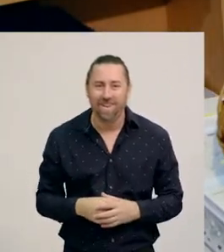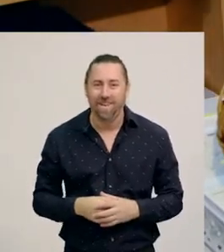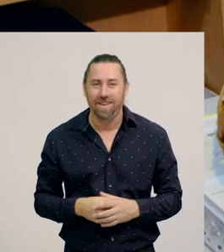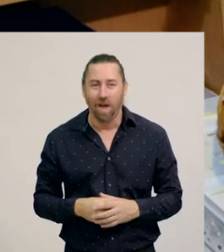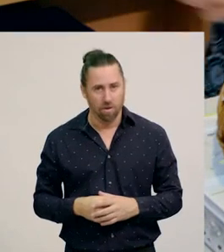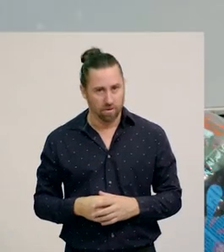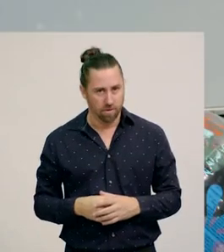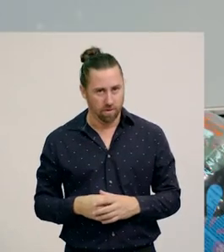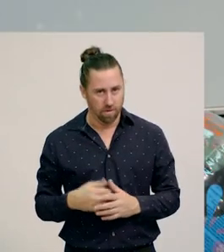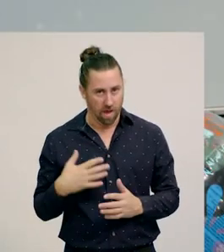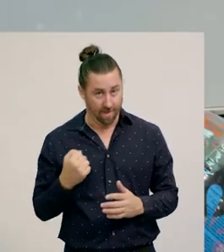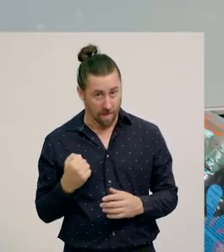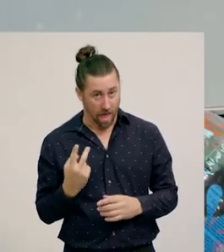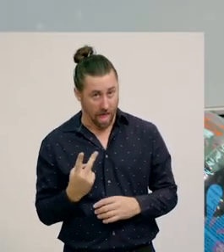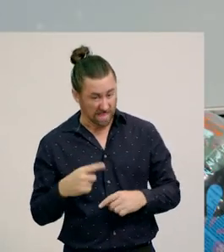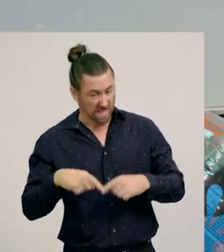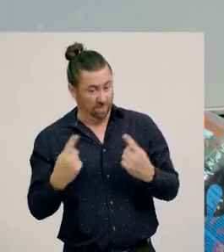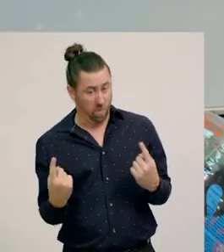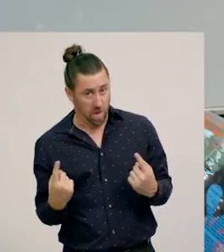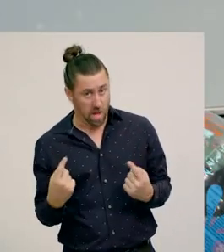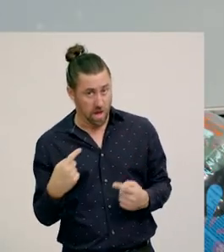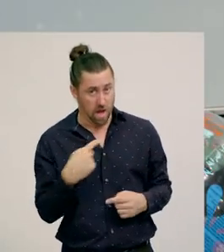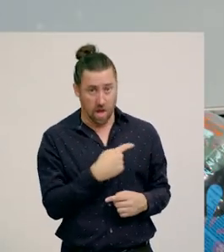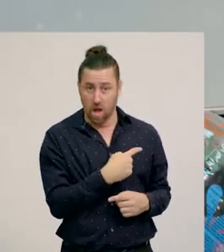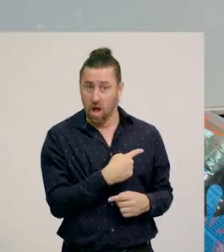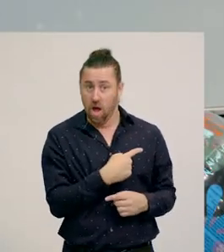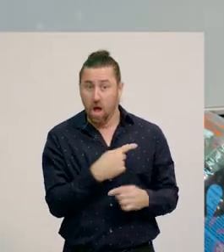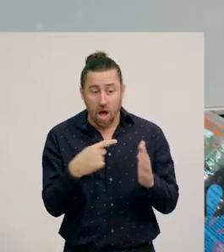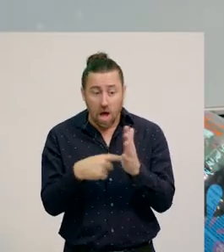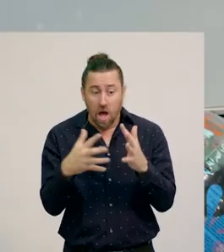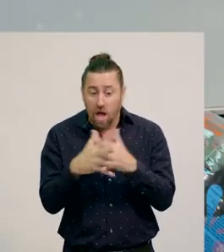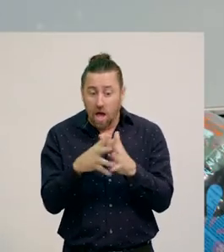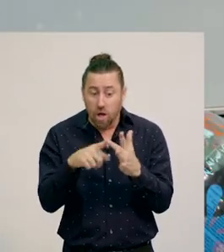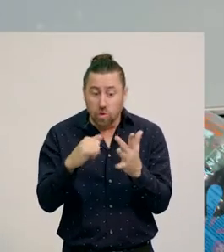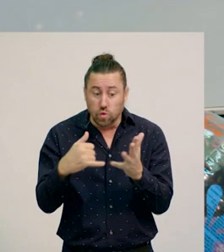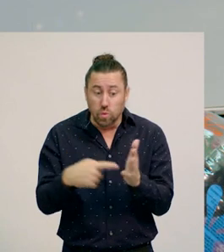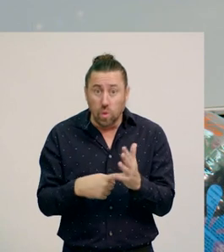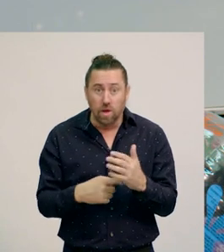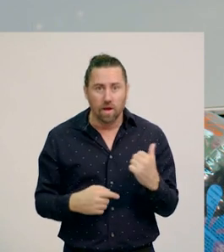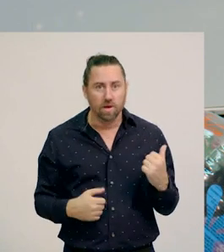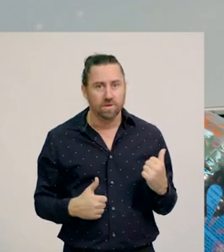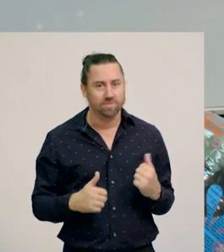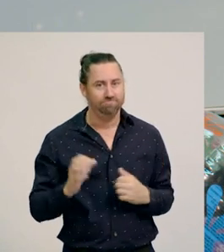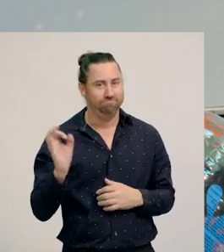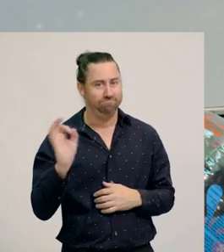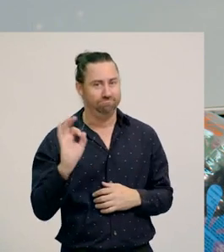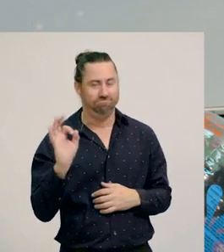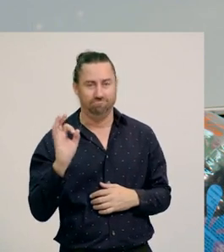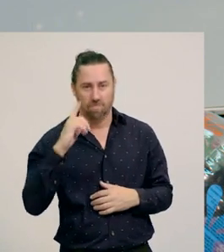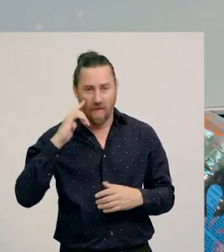I've got another one here. It’s a spinning top too, but it’s not a twist. It’s got this handle. If you look at this string, you can see it’s wrapped around.